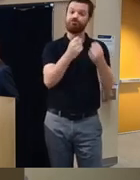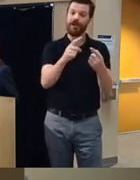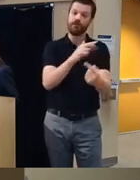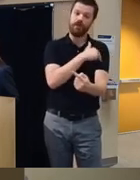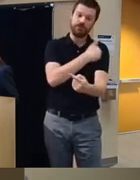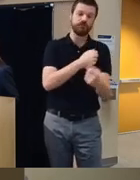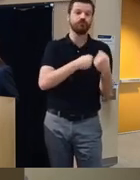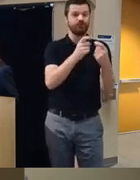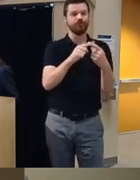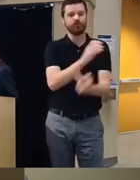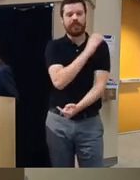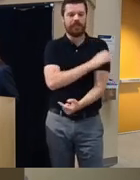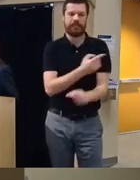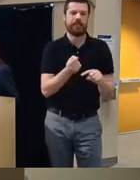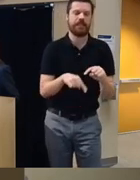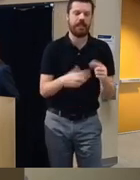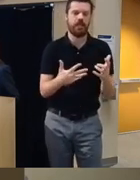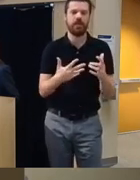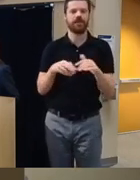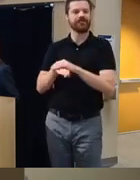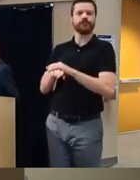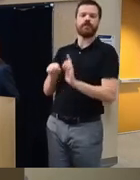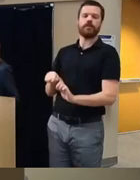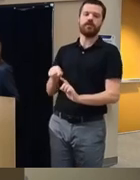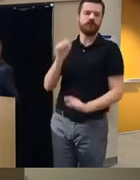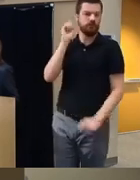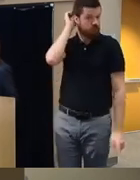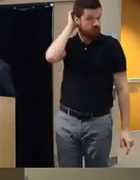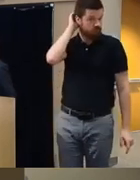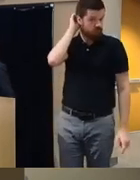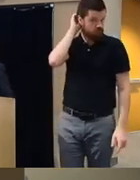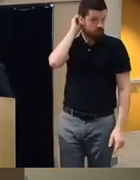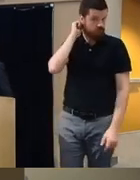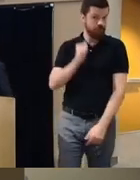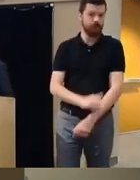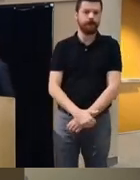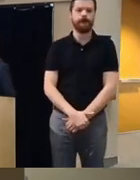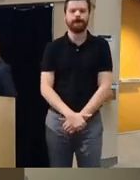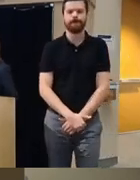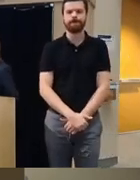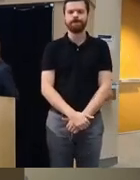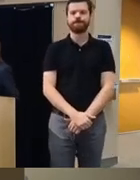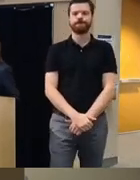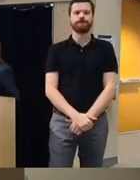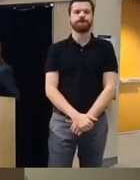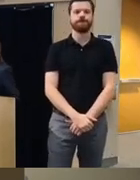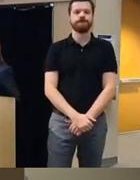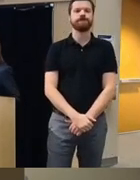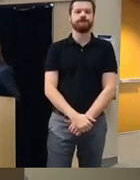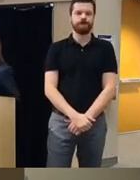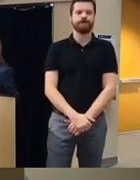setting can we improve treatment outcomes using advancements and technology so we